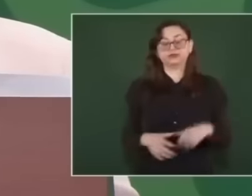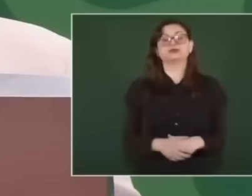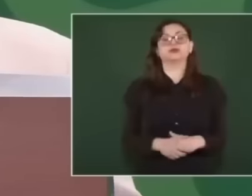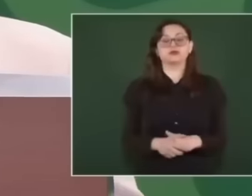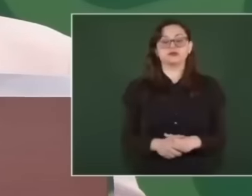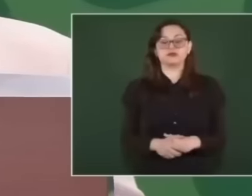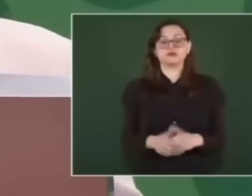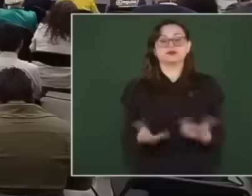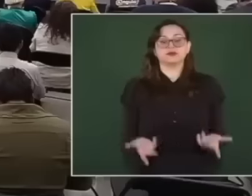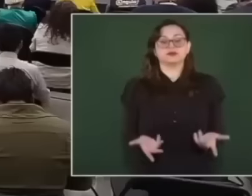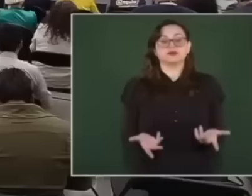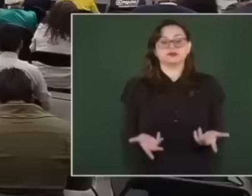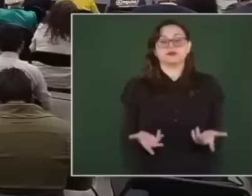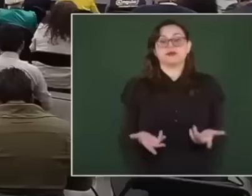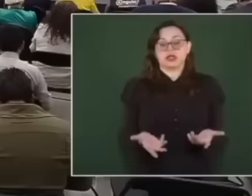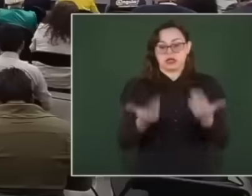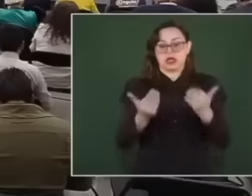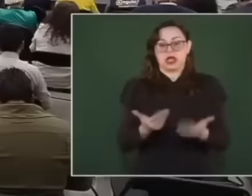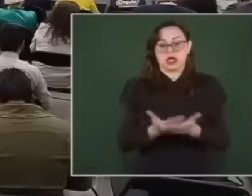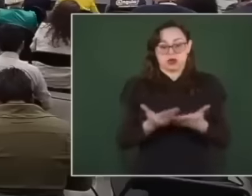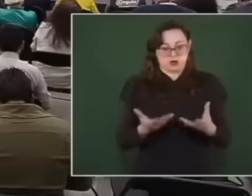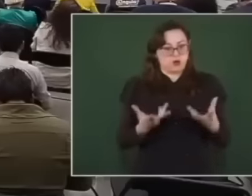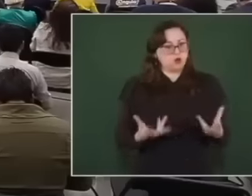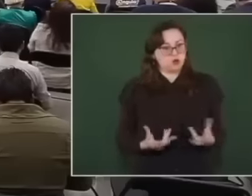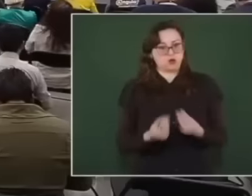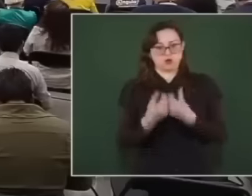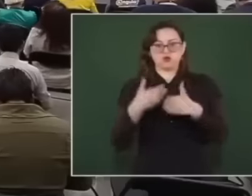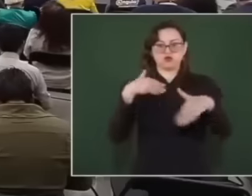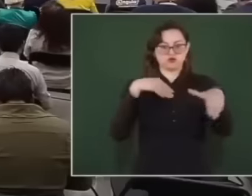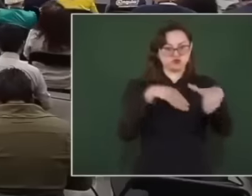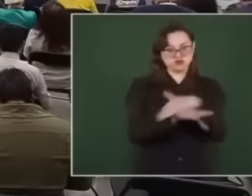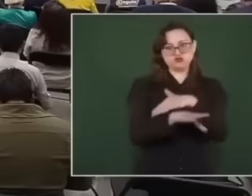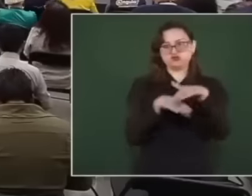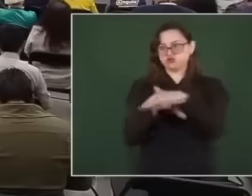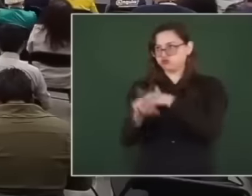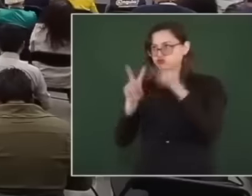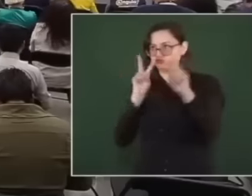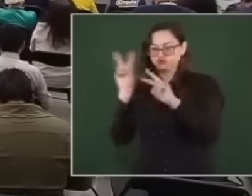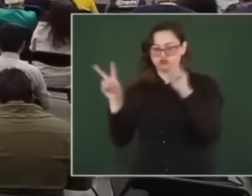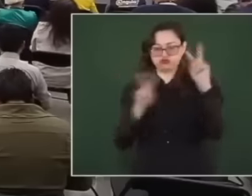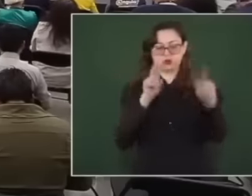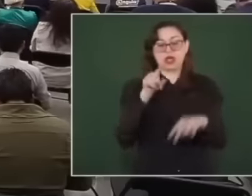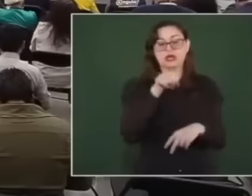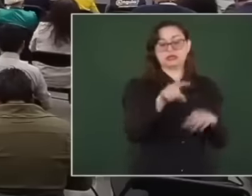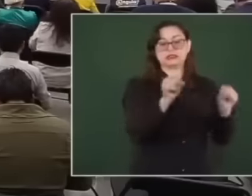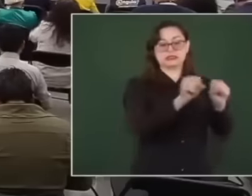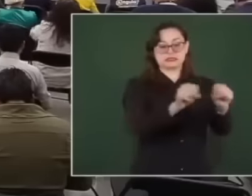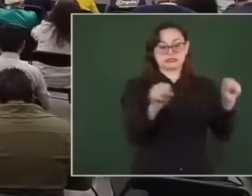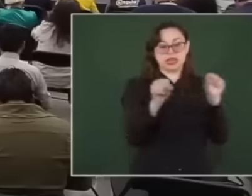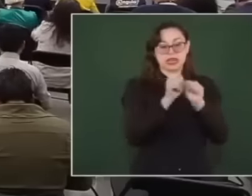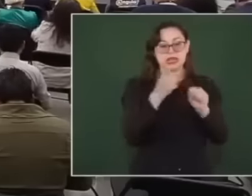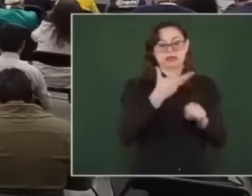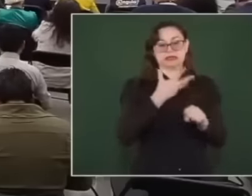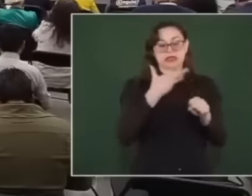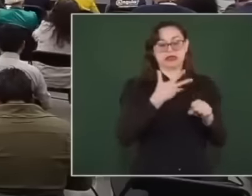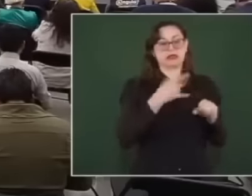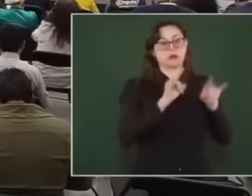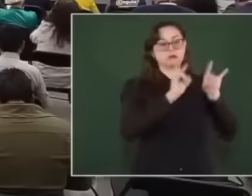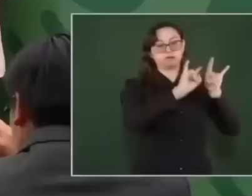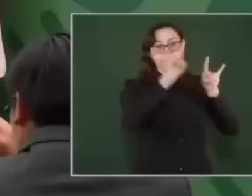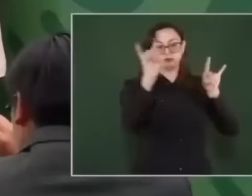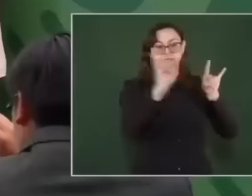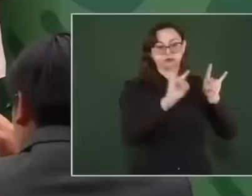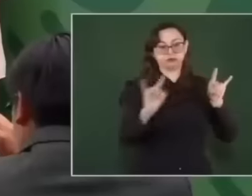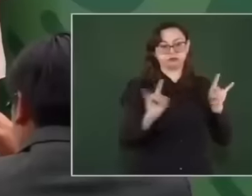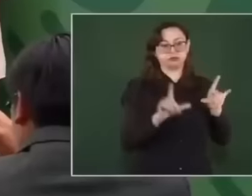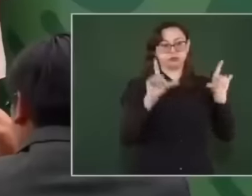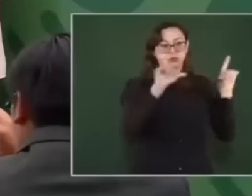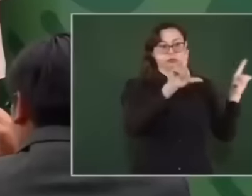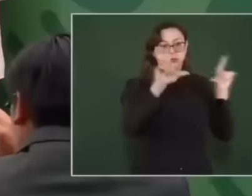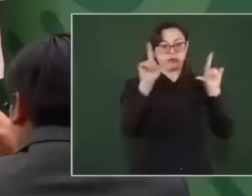below, video surveillance camera receiving screens were placed where